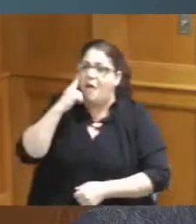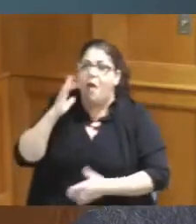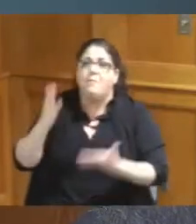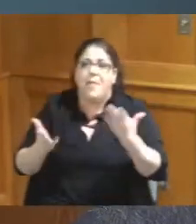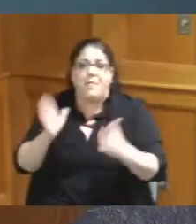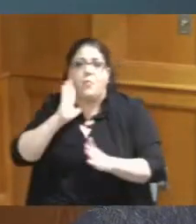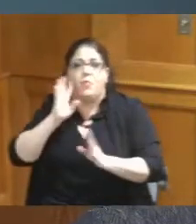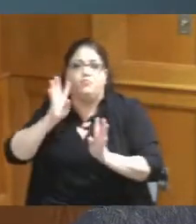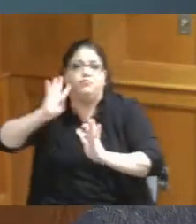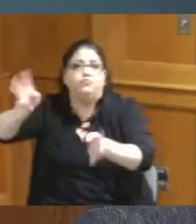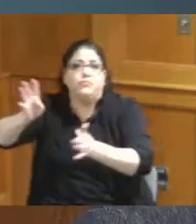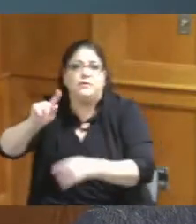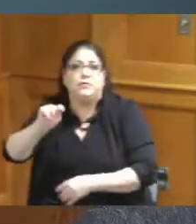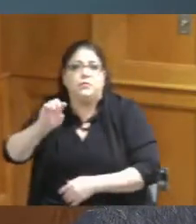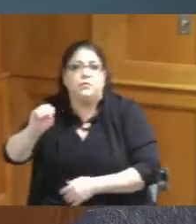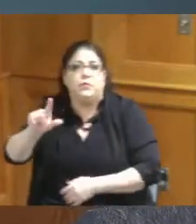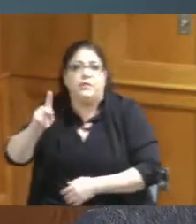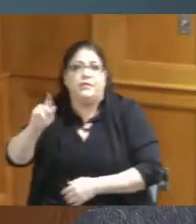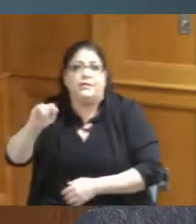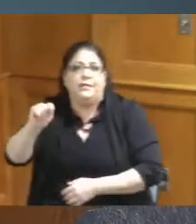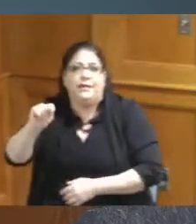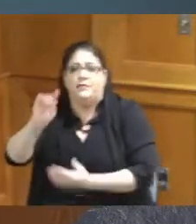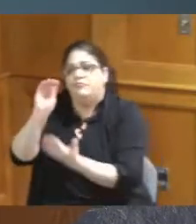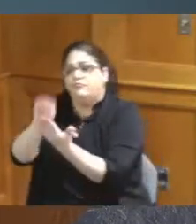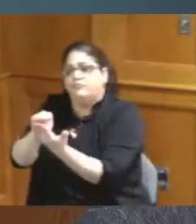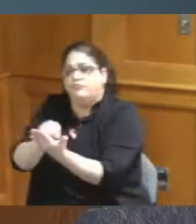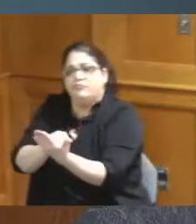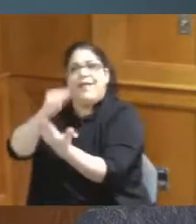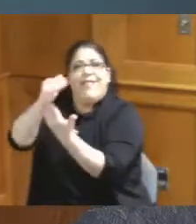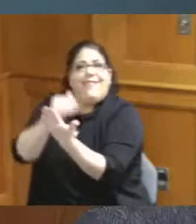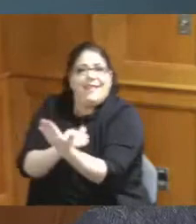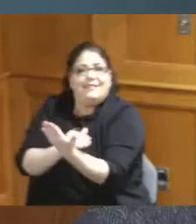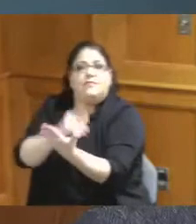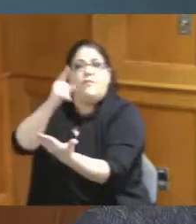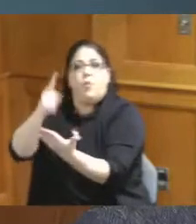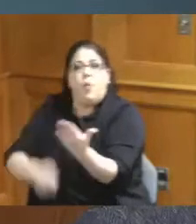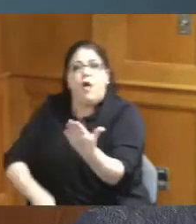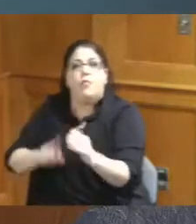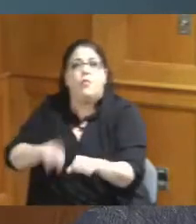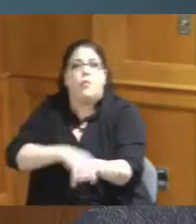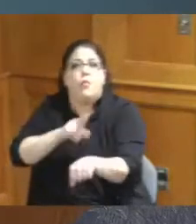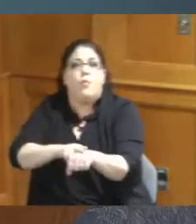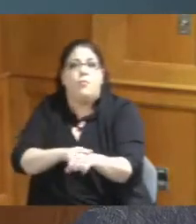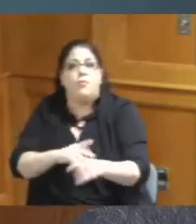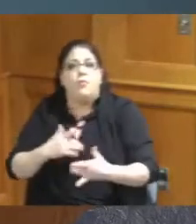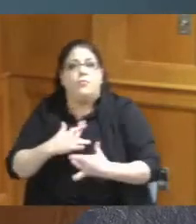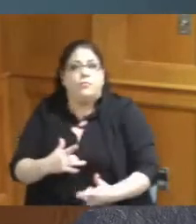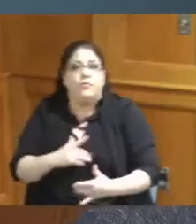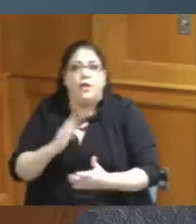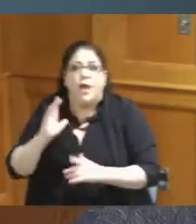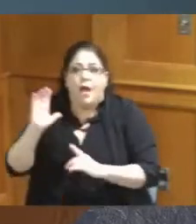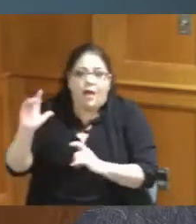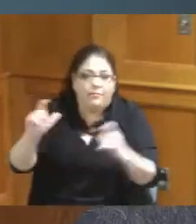help homeowners renters to put together what should you be looking for when you get your